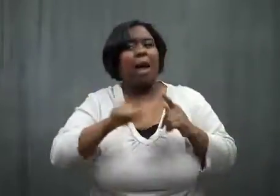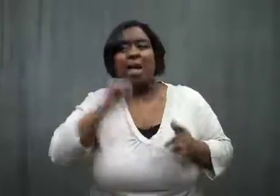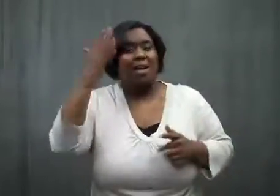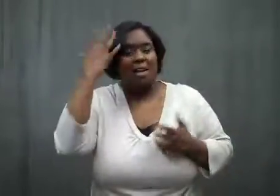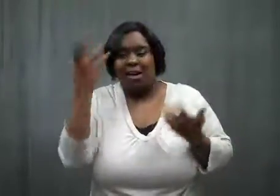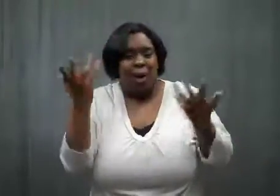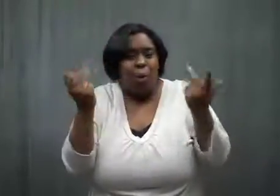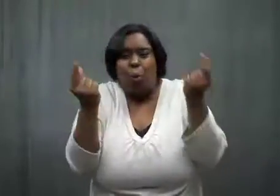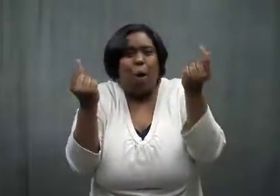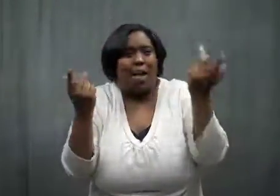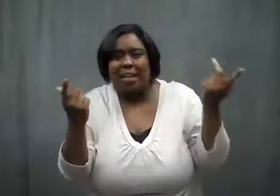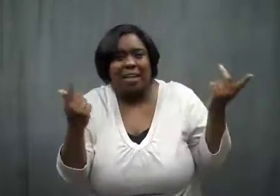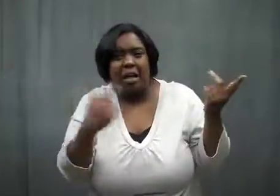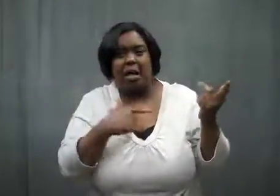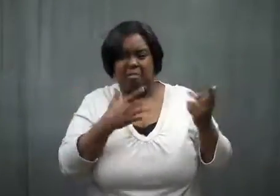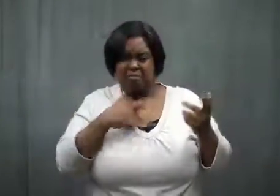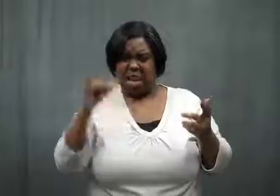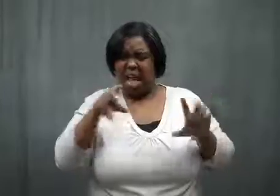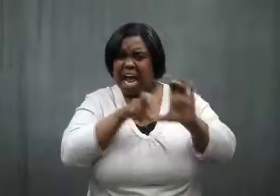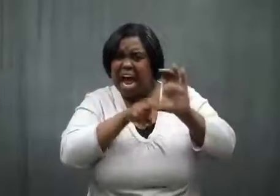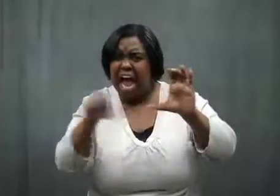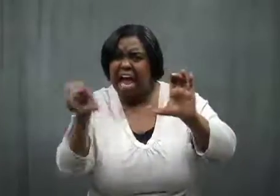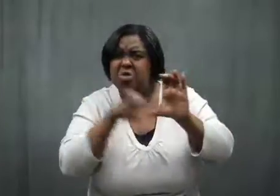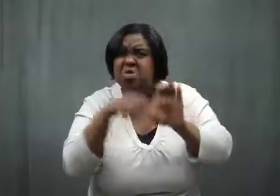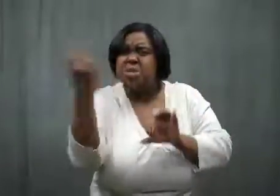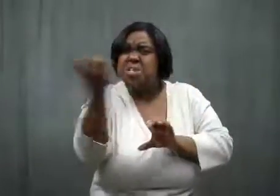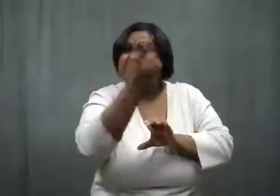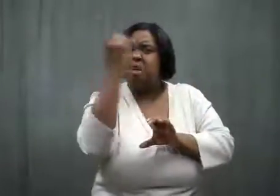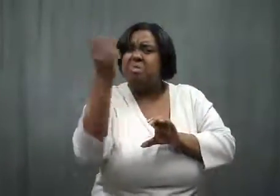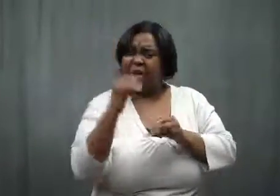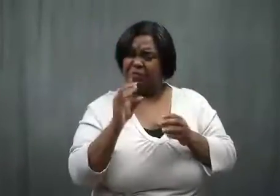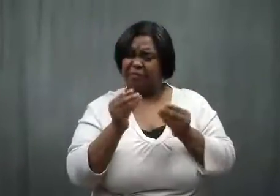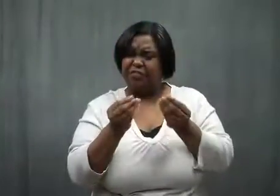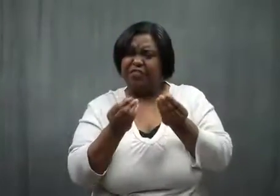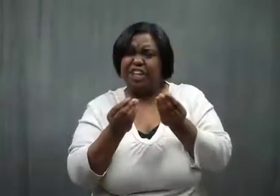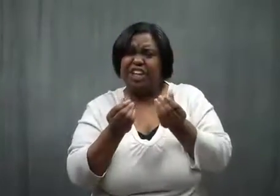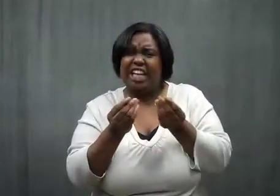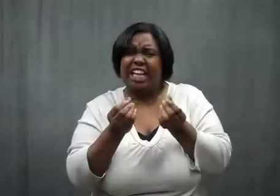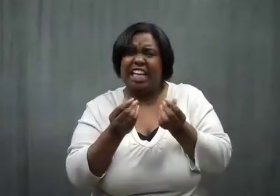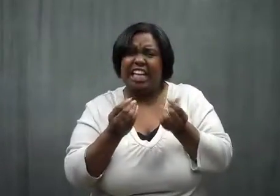I just didn't know what. I felt like I hit the couch, and something furry.